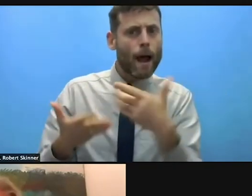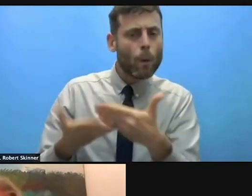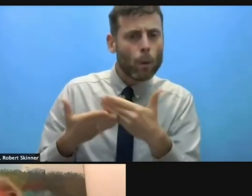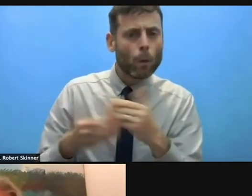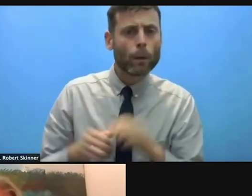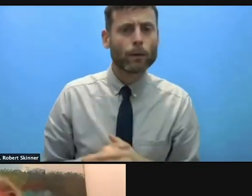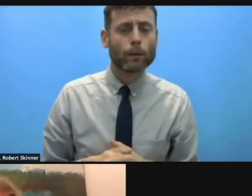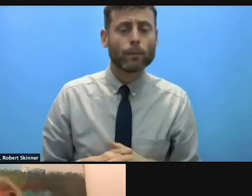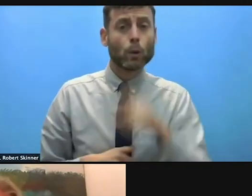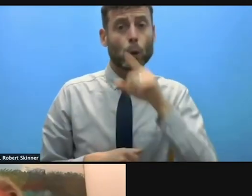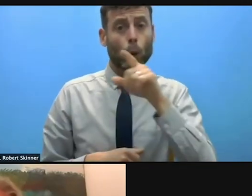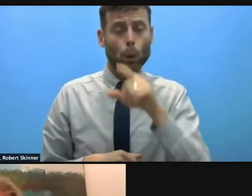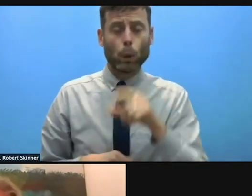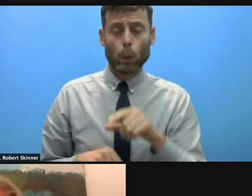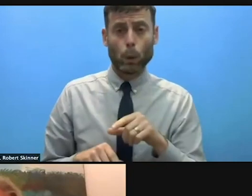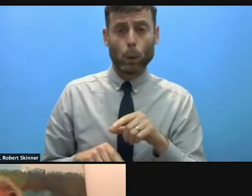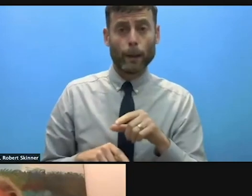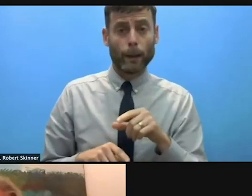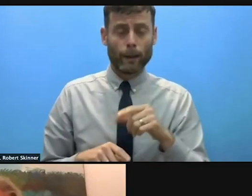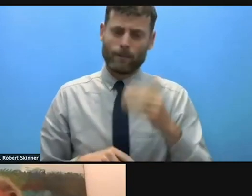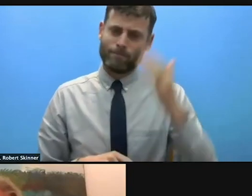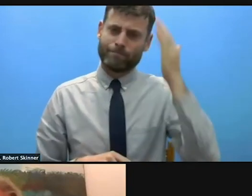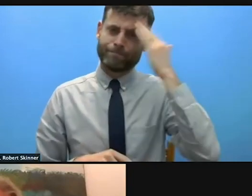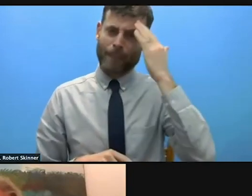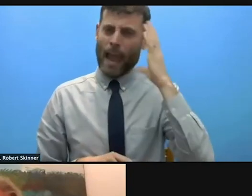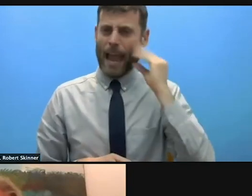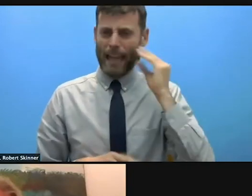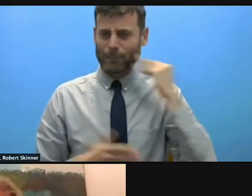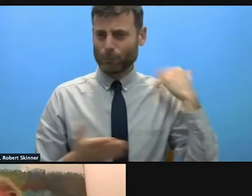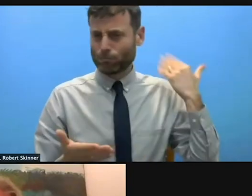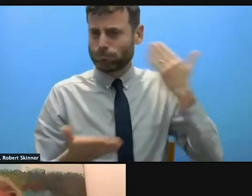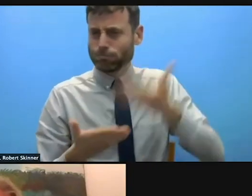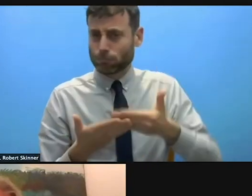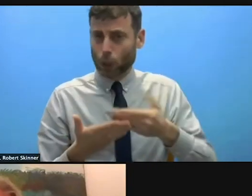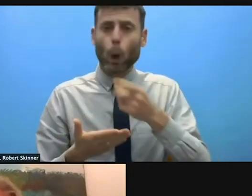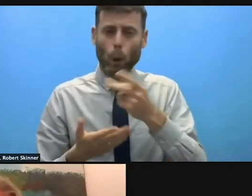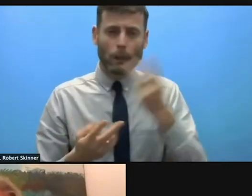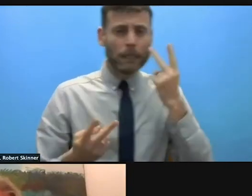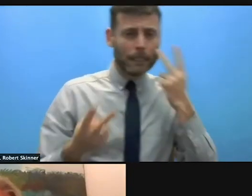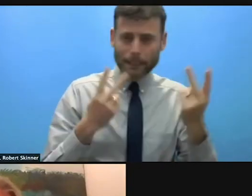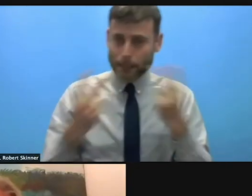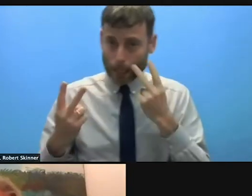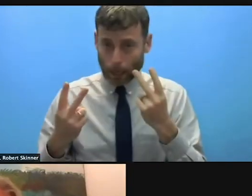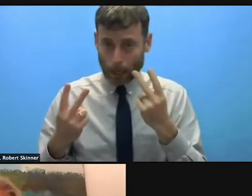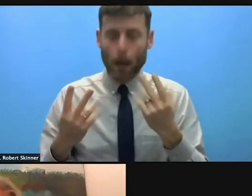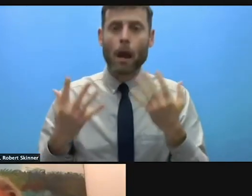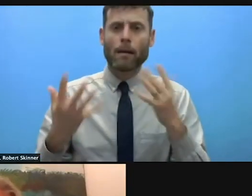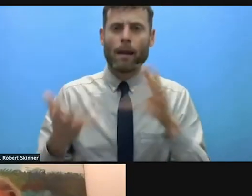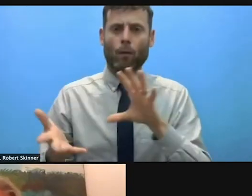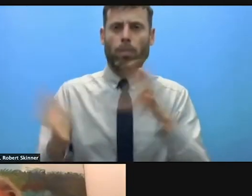persistent underfunding, what concrete measures would Sweden recommend to scale up that change